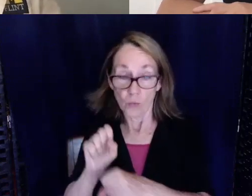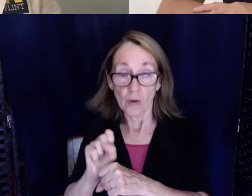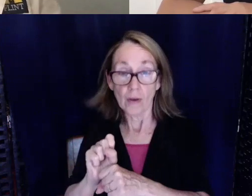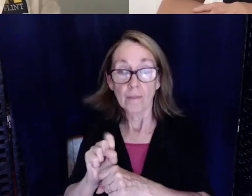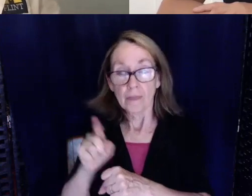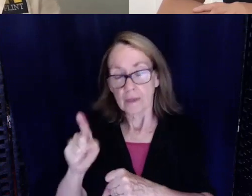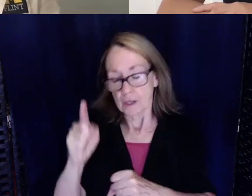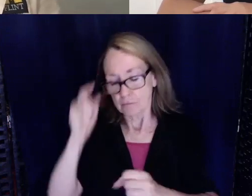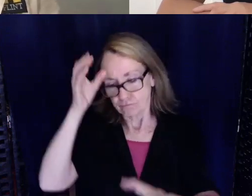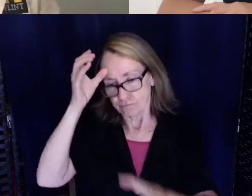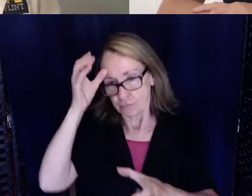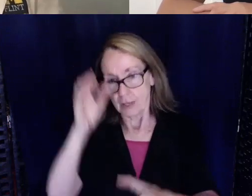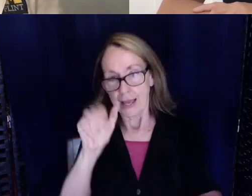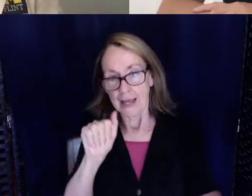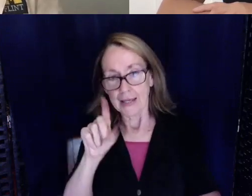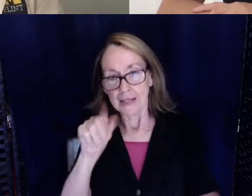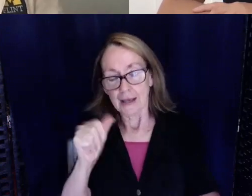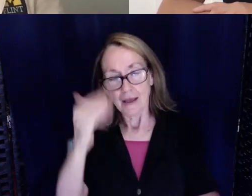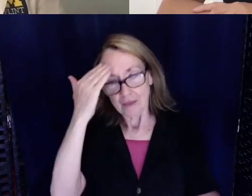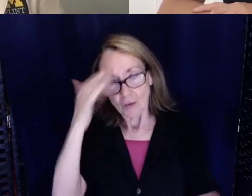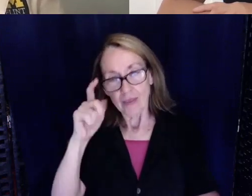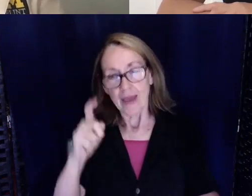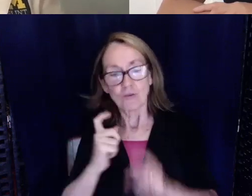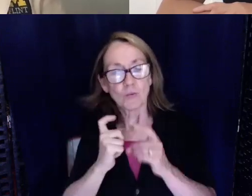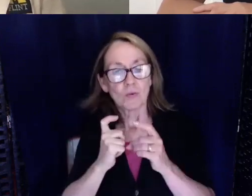ADA and they know that they have to give you something.